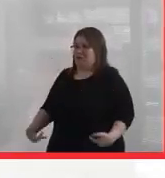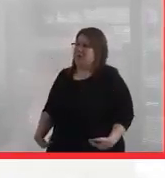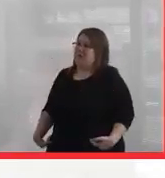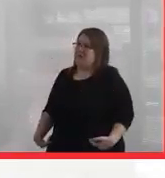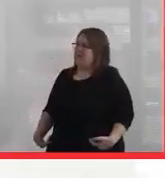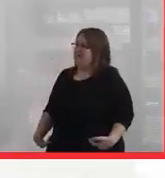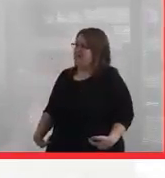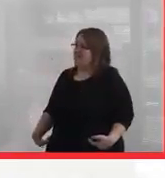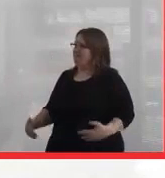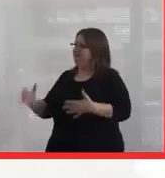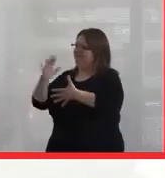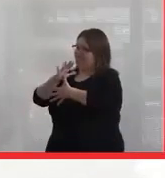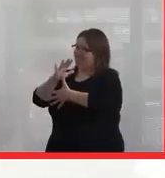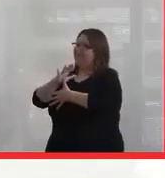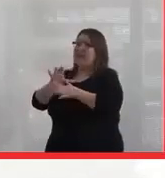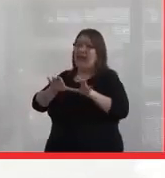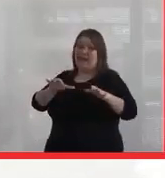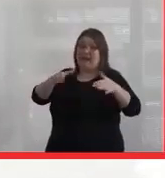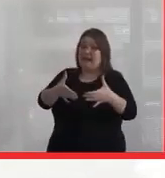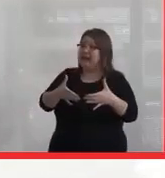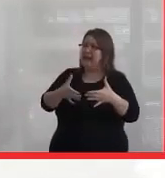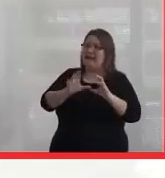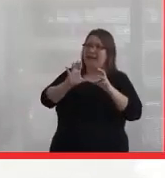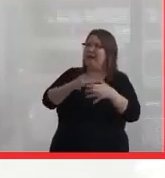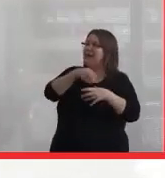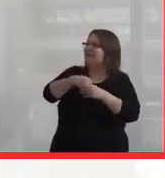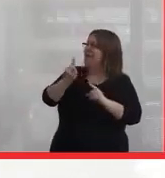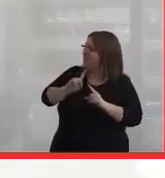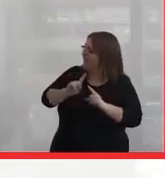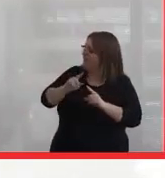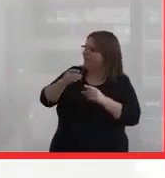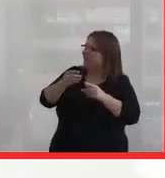and what matters is our clan and what clan we sit with. So that determines our work.